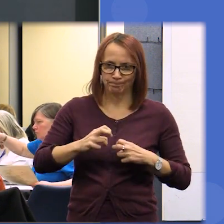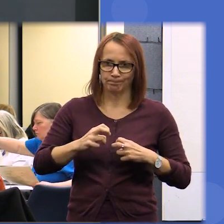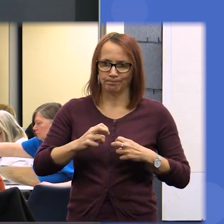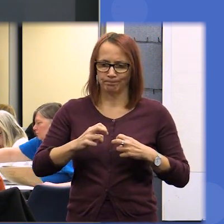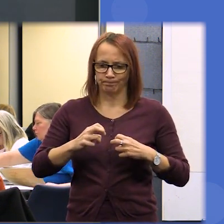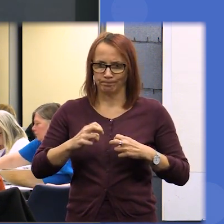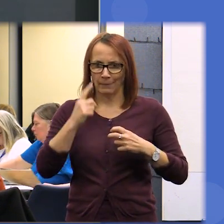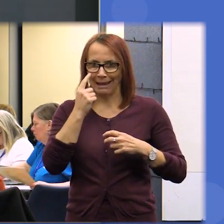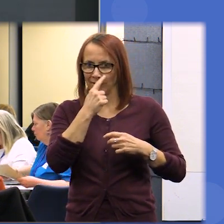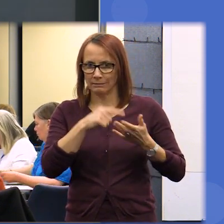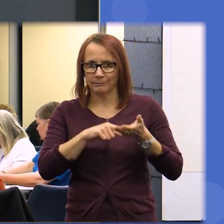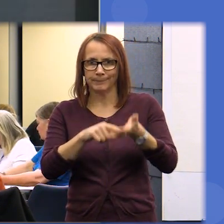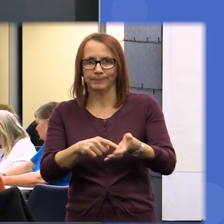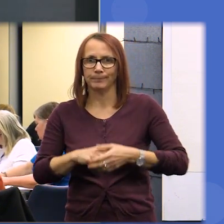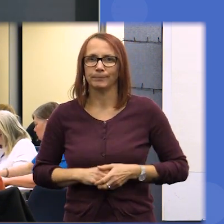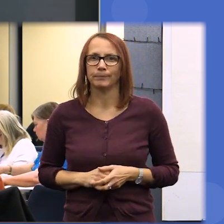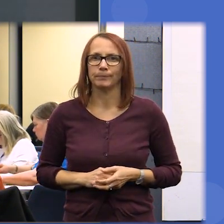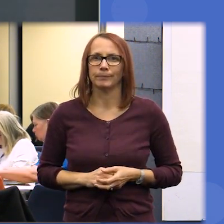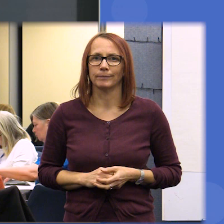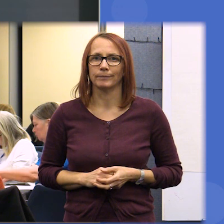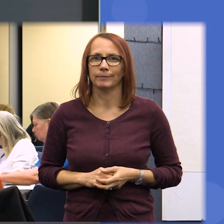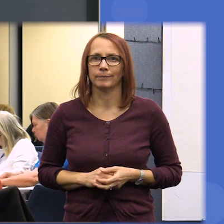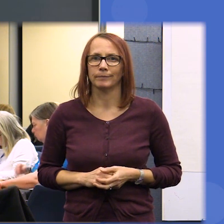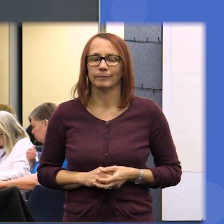as we move through the future weekends so yes I just want to congratulate you